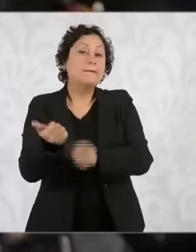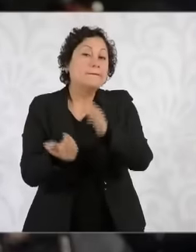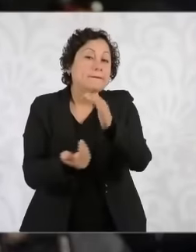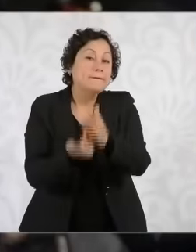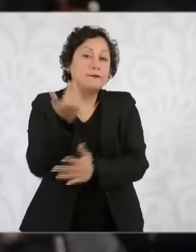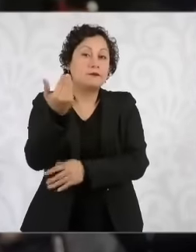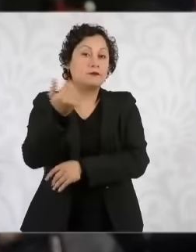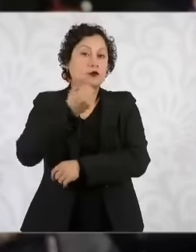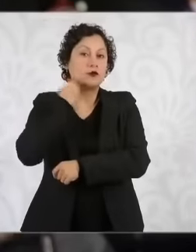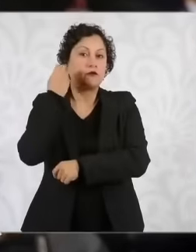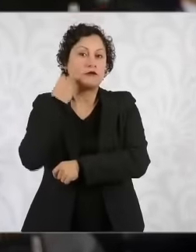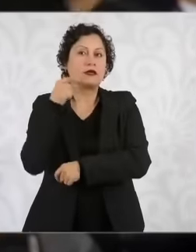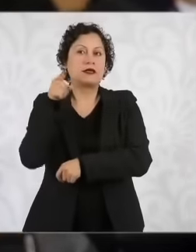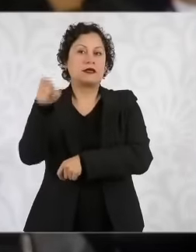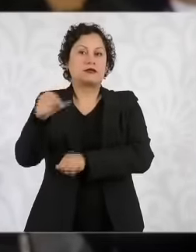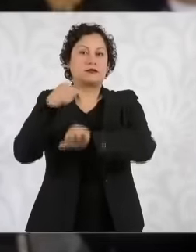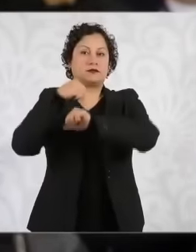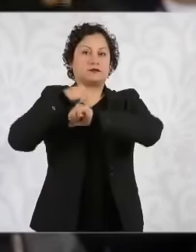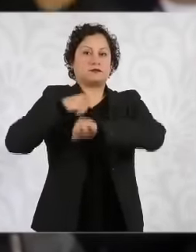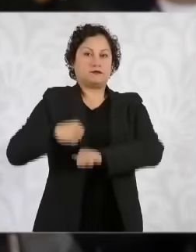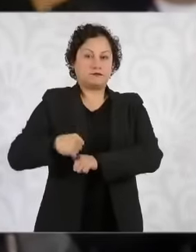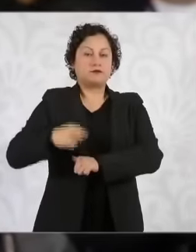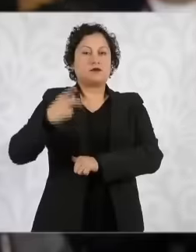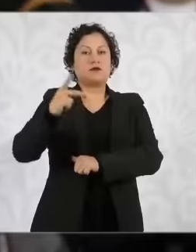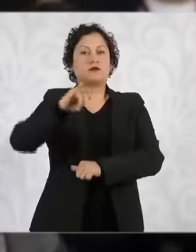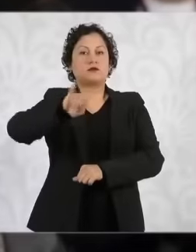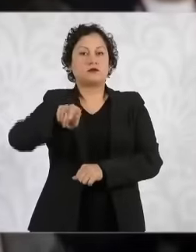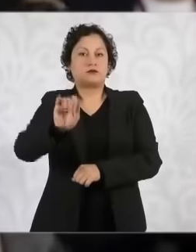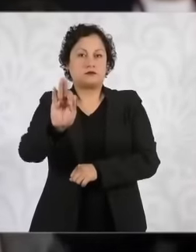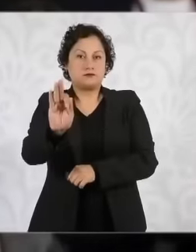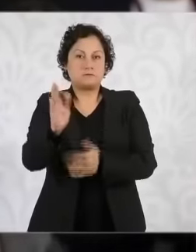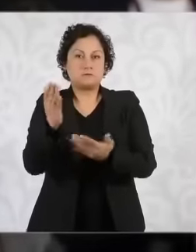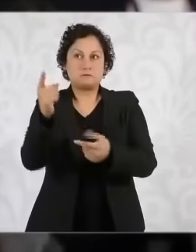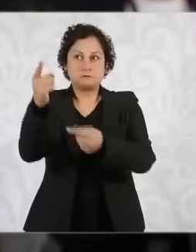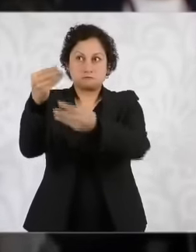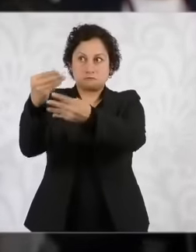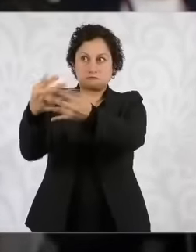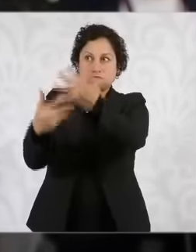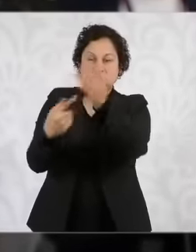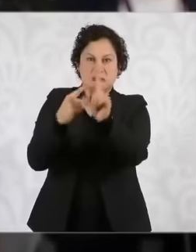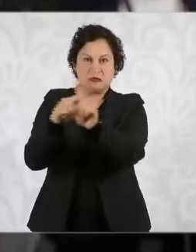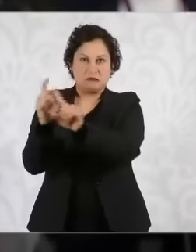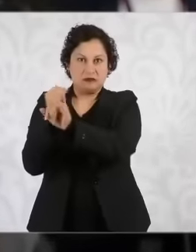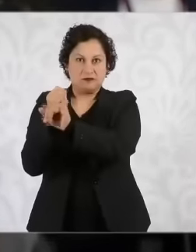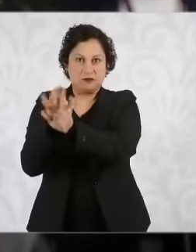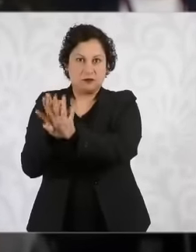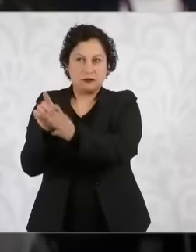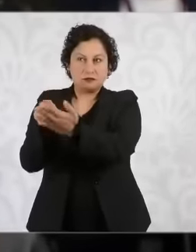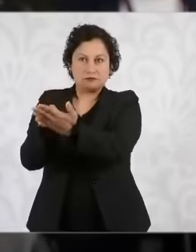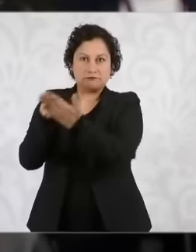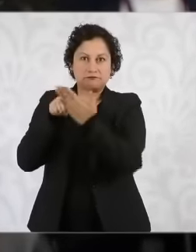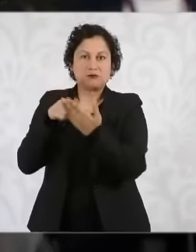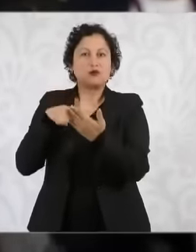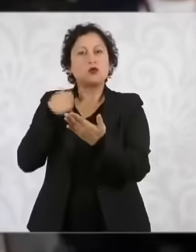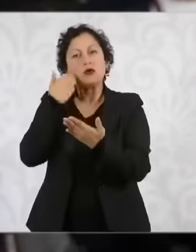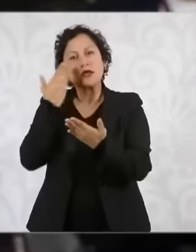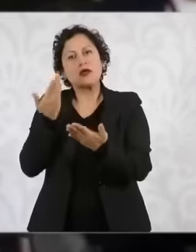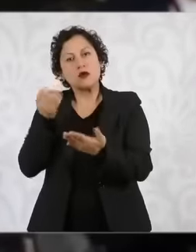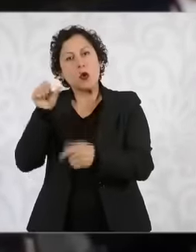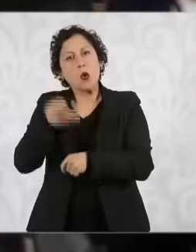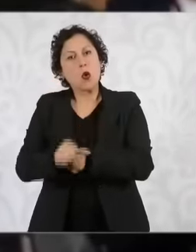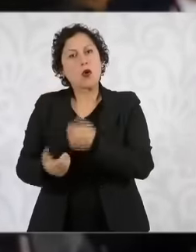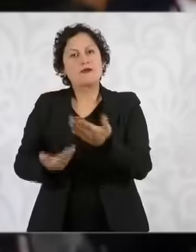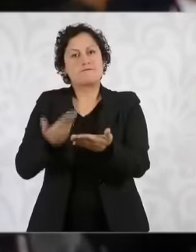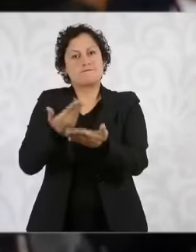, several pieces of information have come out that I would like to put on the table, eh, I thought about asking him